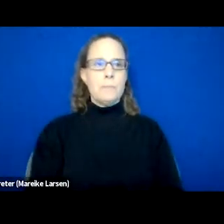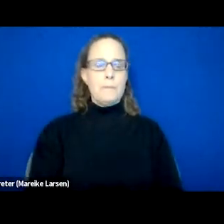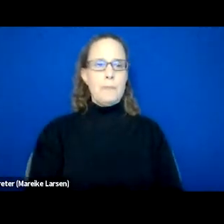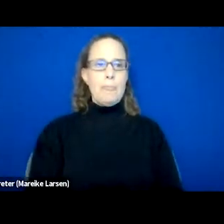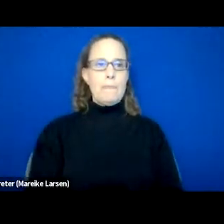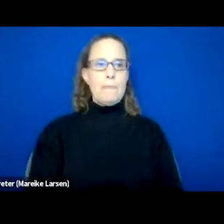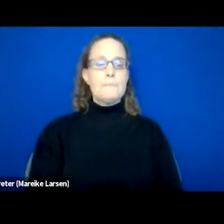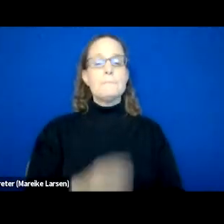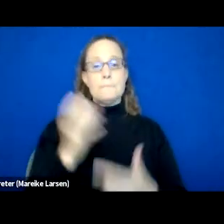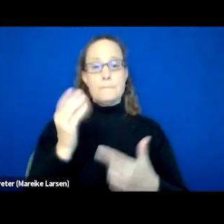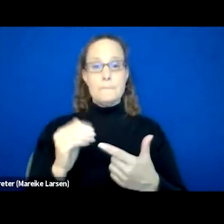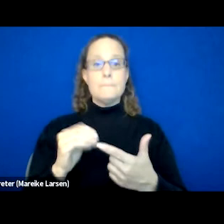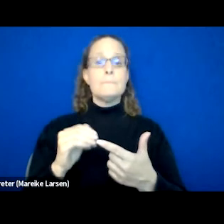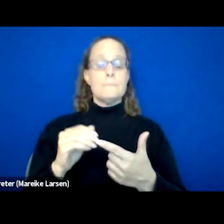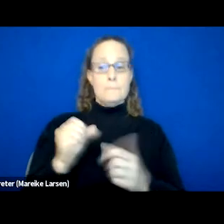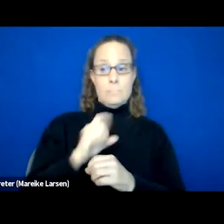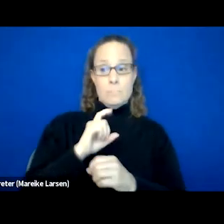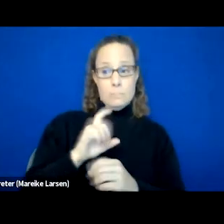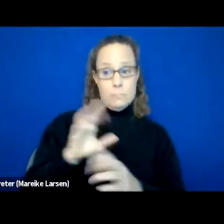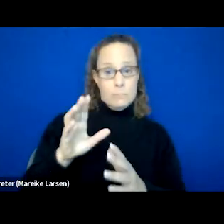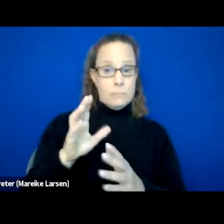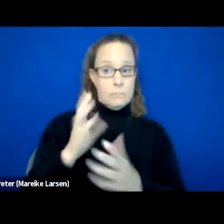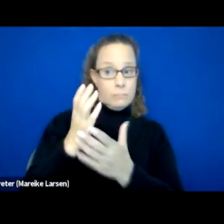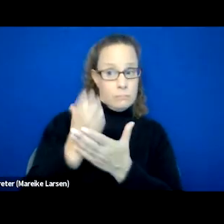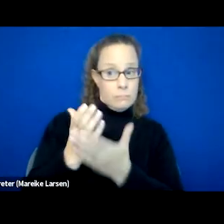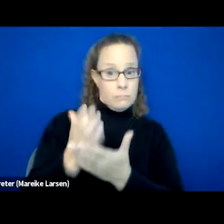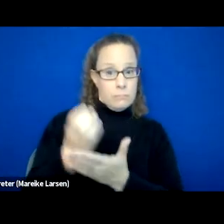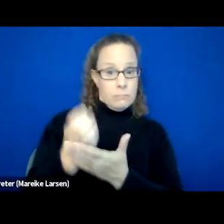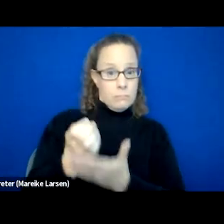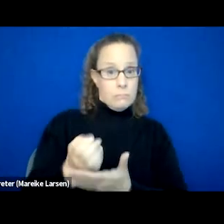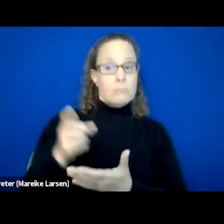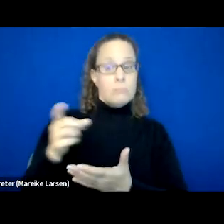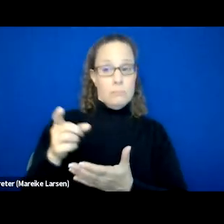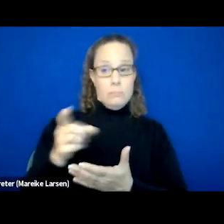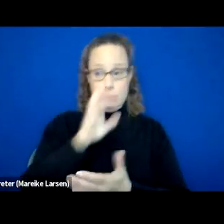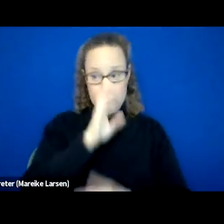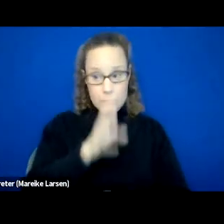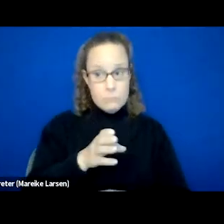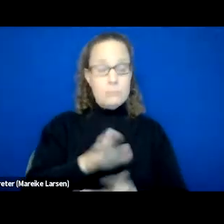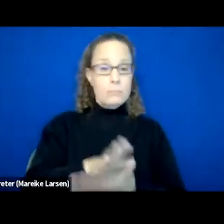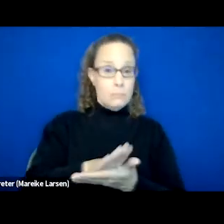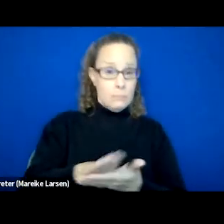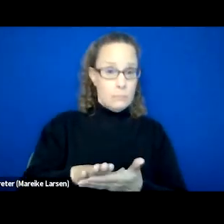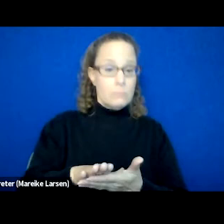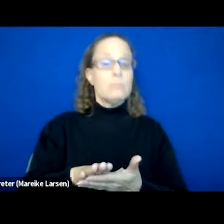verifiably clean and sober. We conduct random UAs, we still want them to attend meetings.